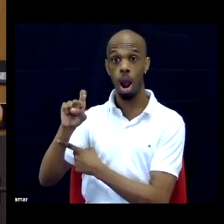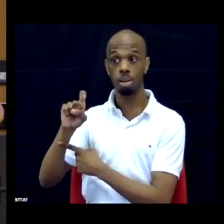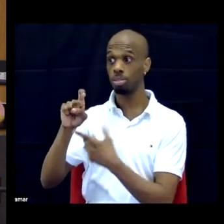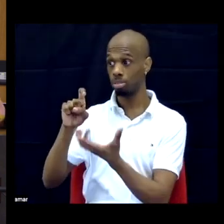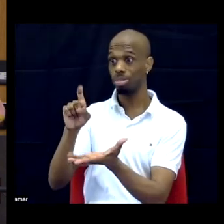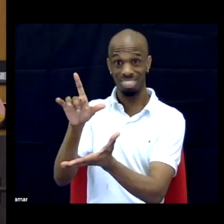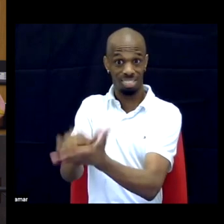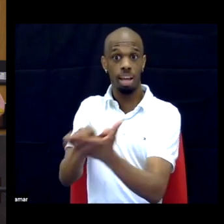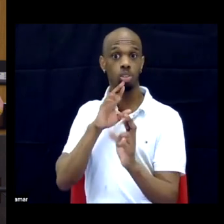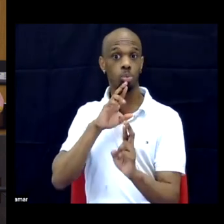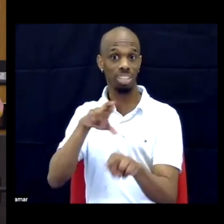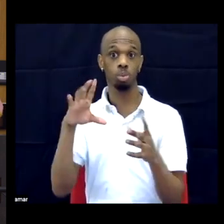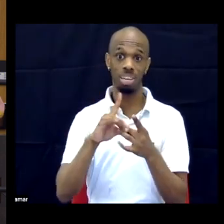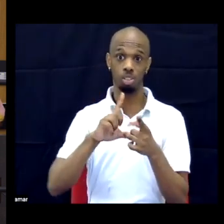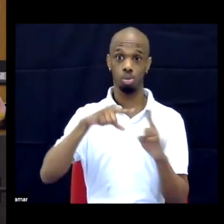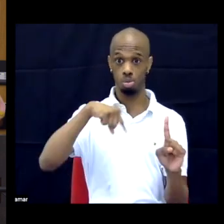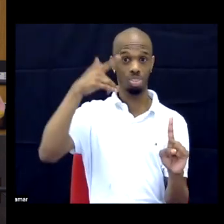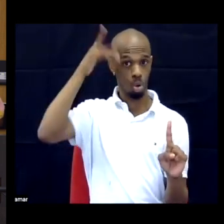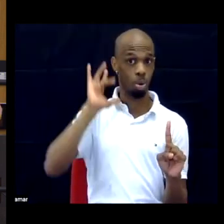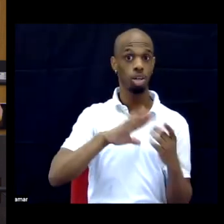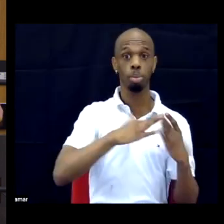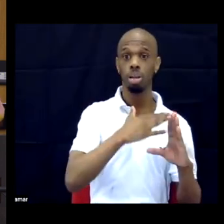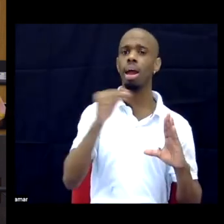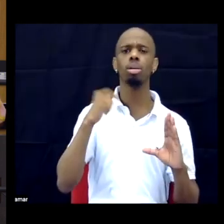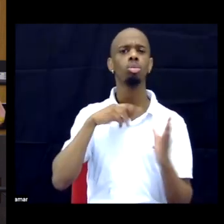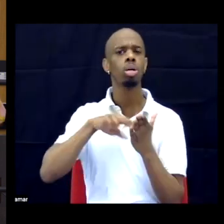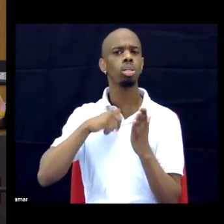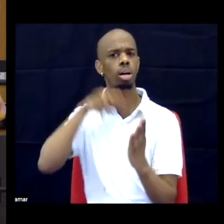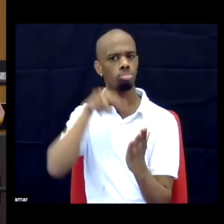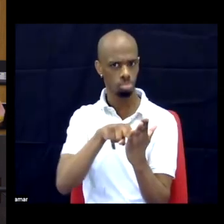And the fact that a study that I saw a couple weeks ago indicated that the folks that were